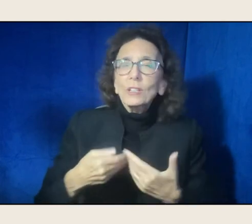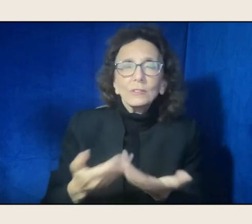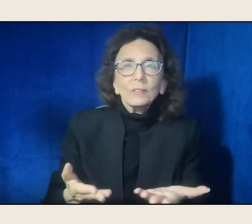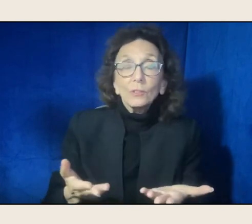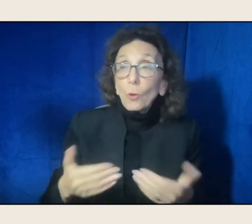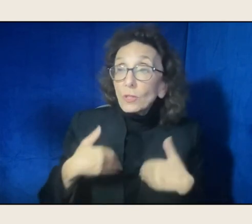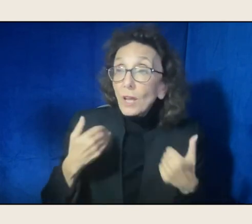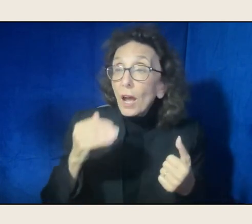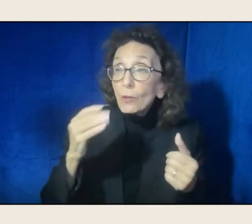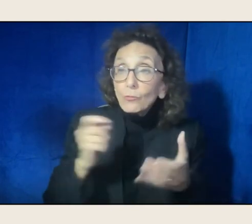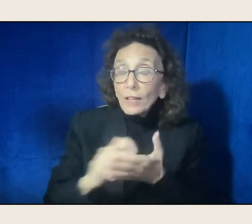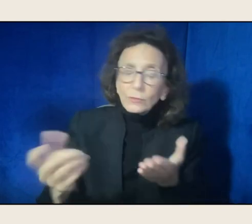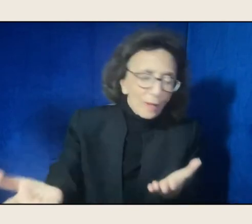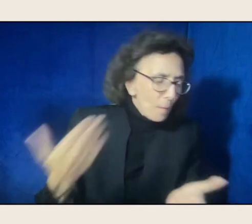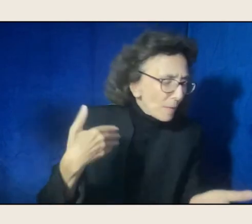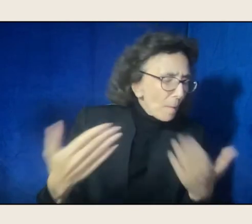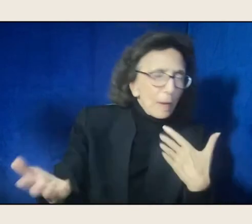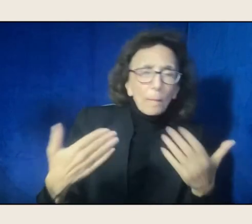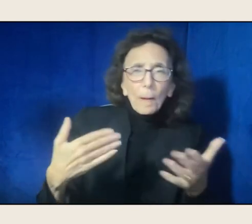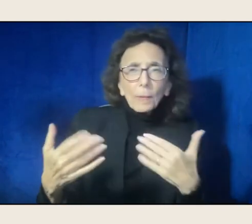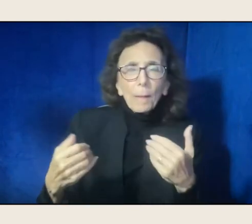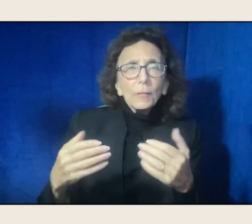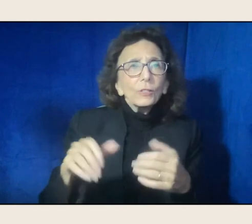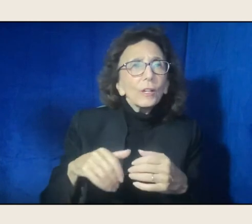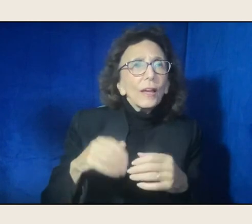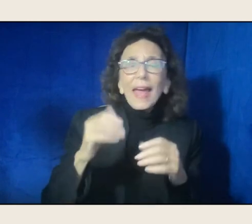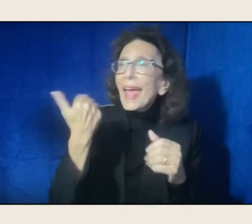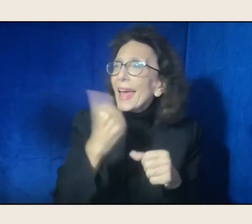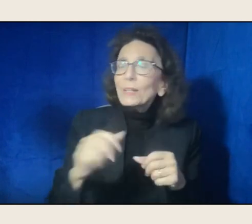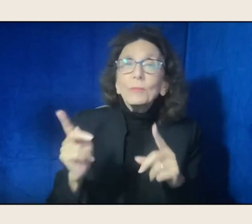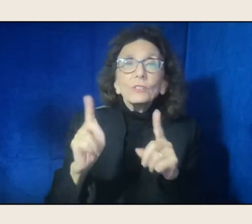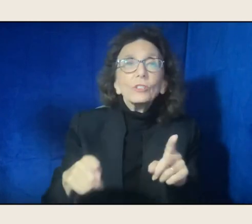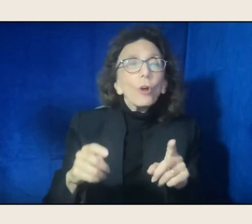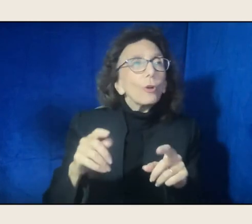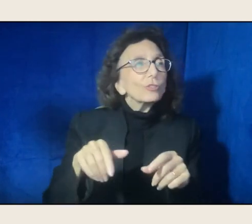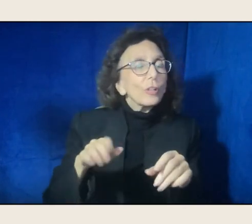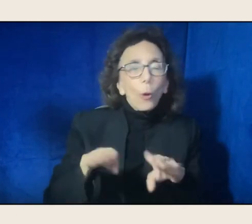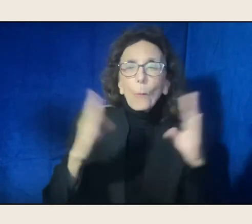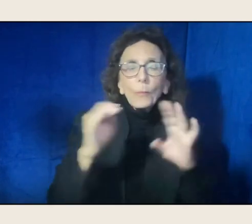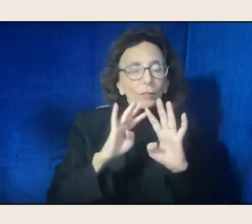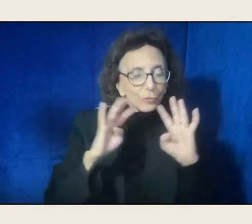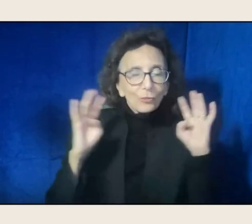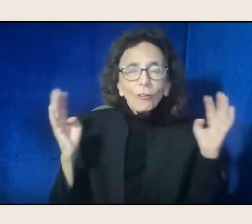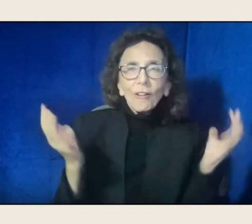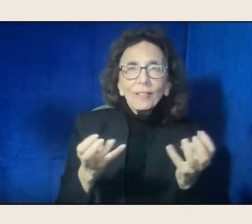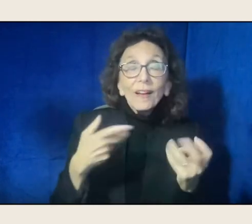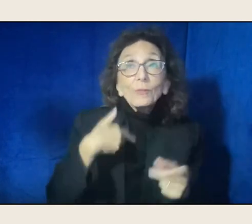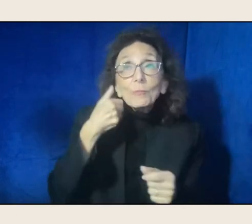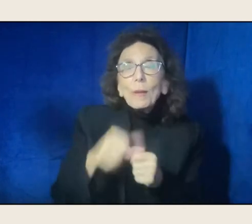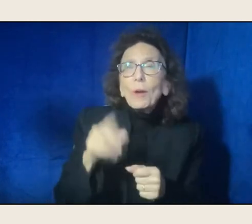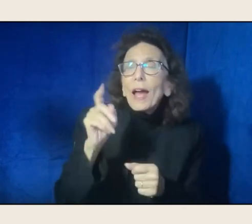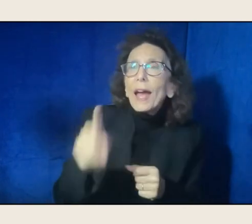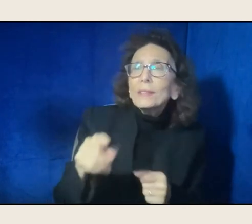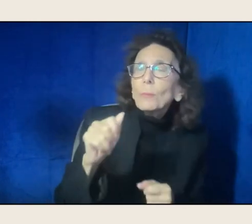she made a circle wherever she was, and I remember, I was asking her about audiences, she said she always saw a circle